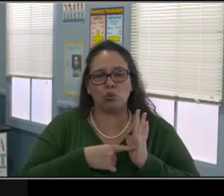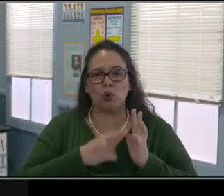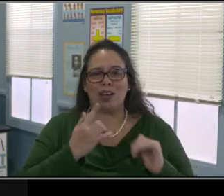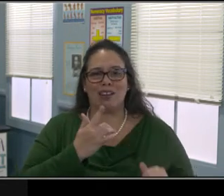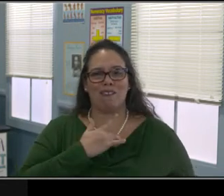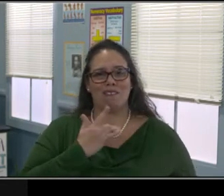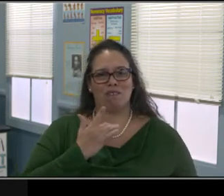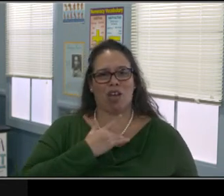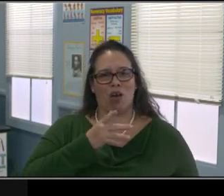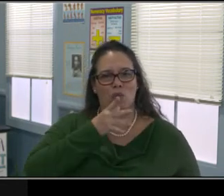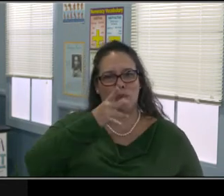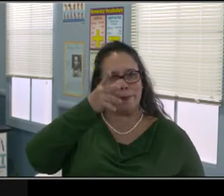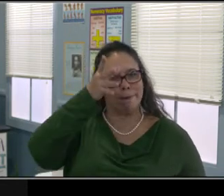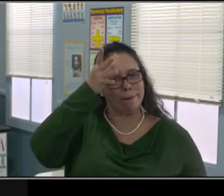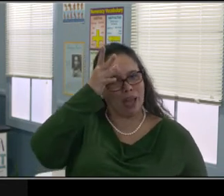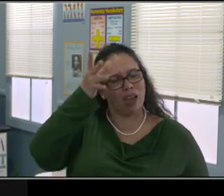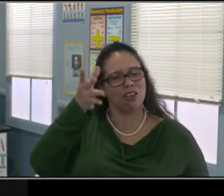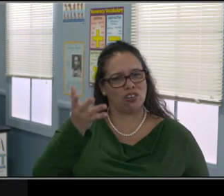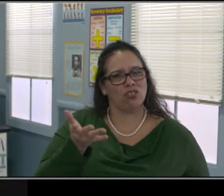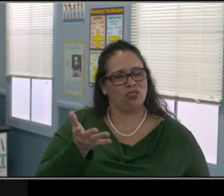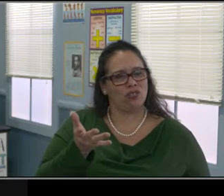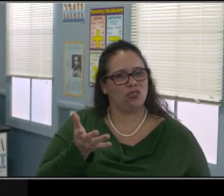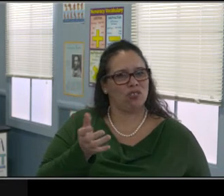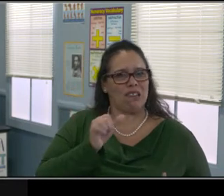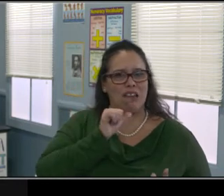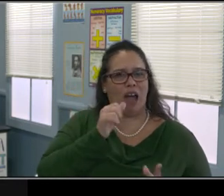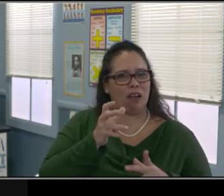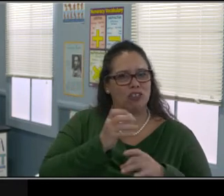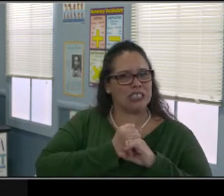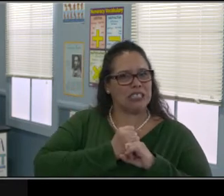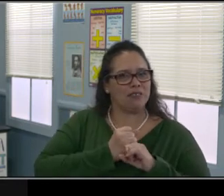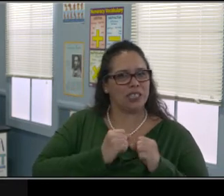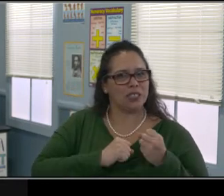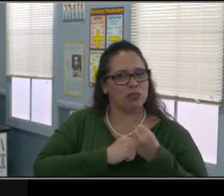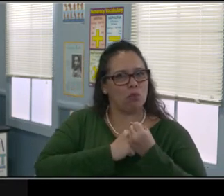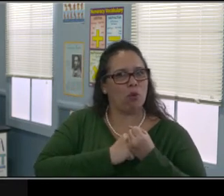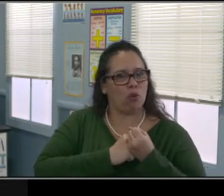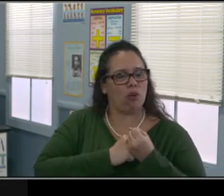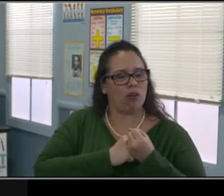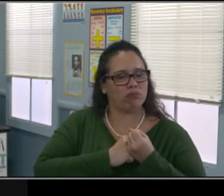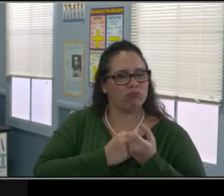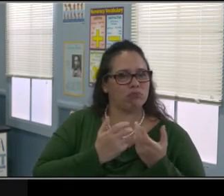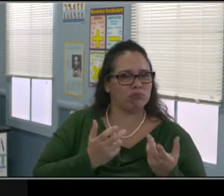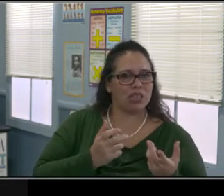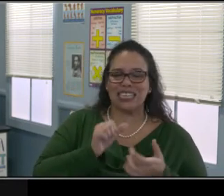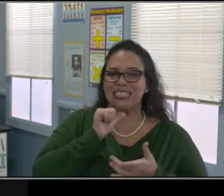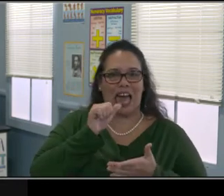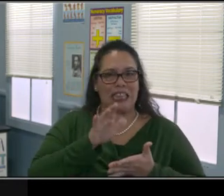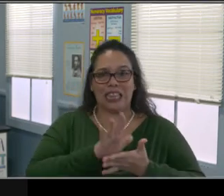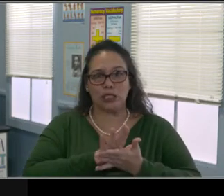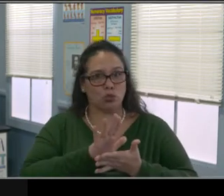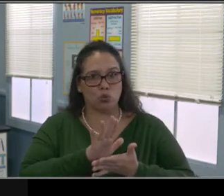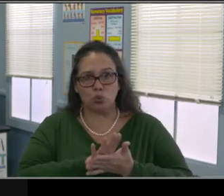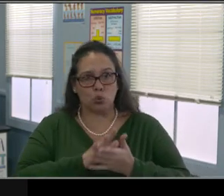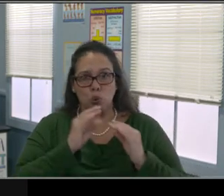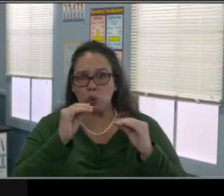I'm not referring just to Long Beach, just in general. I think the effort is there.